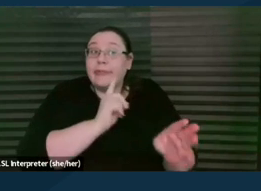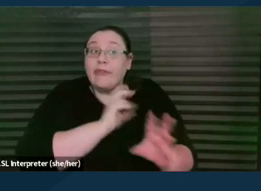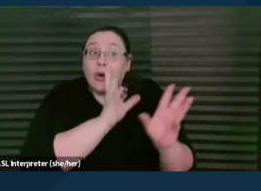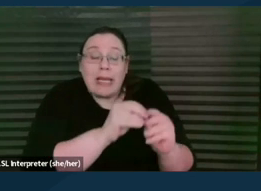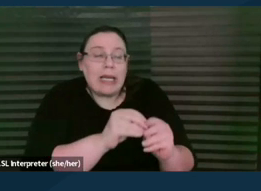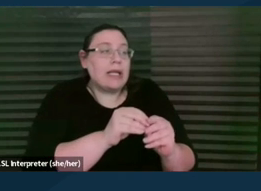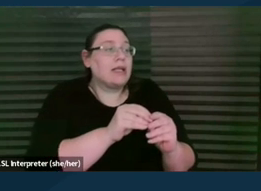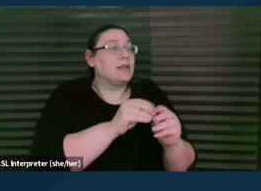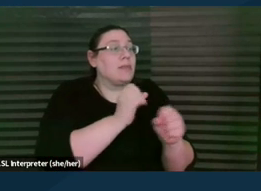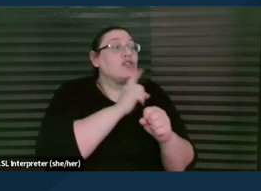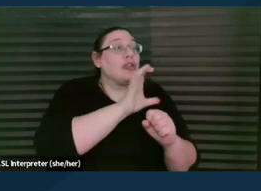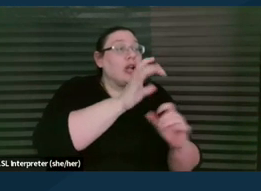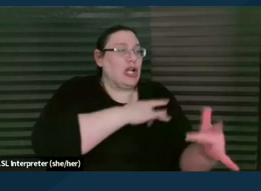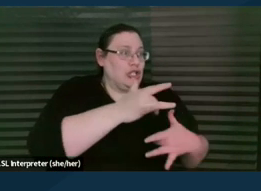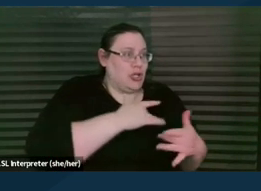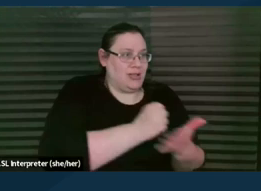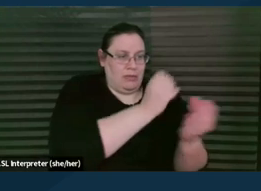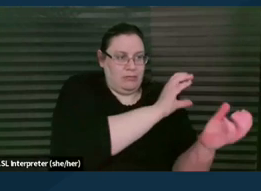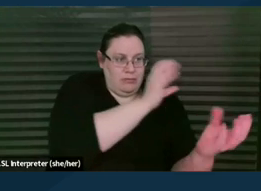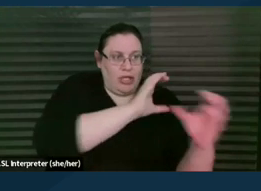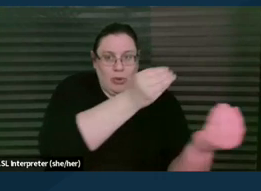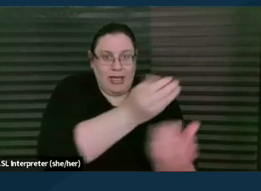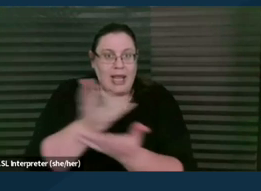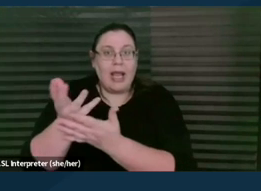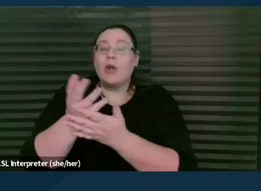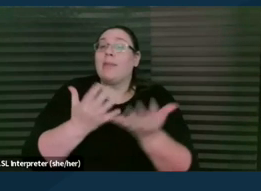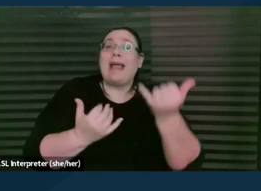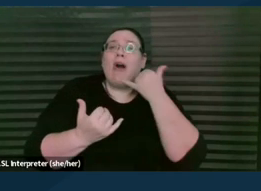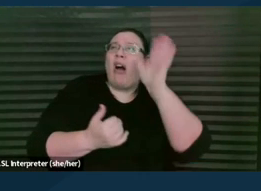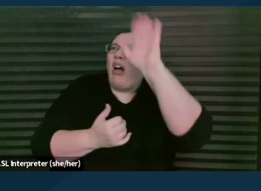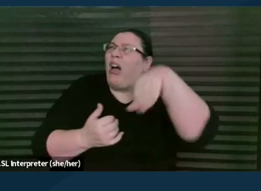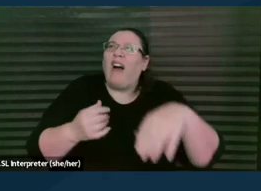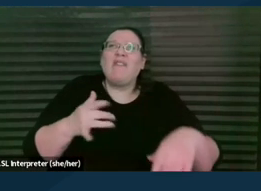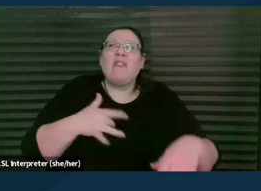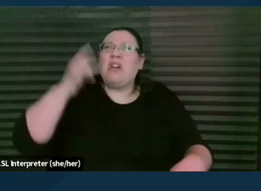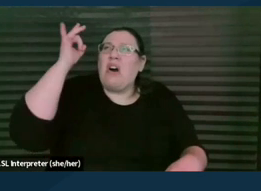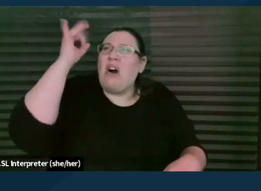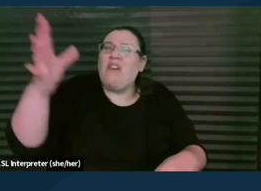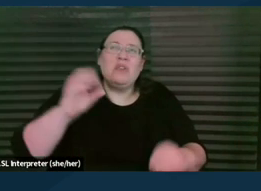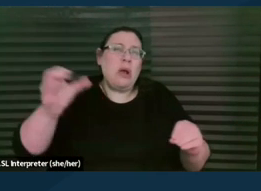or you know, they'll call us up and say, "I just think the whole process was awful. I didn't feel heard, I was invisible." And we'll say, "You know, well,